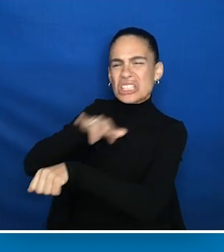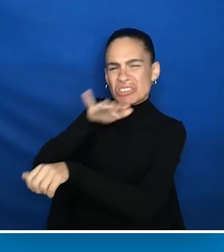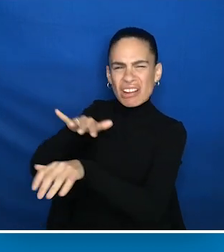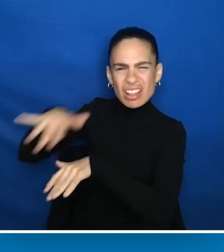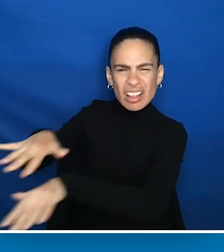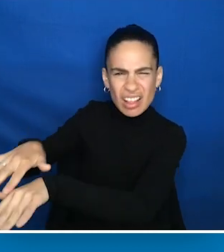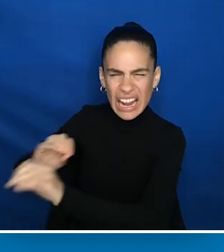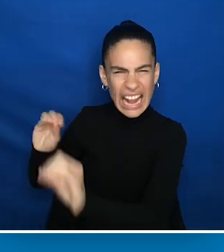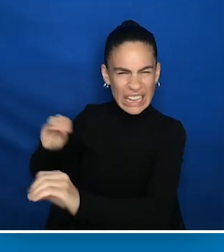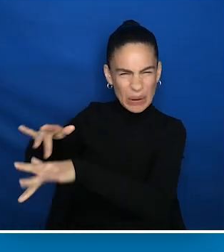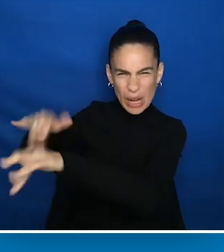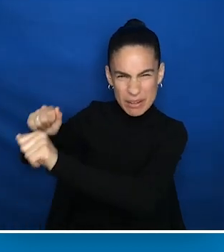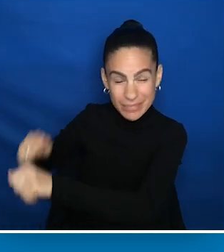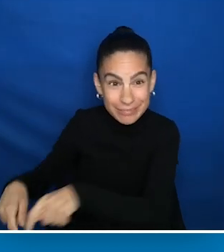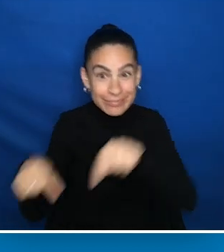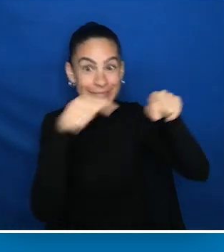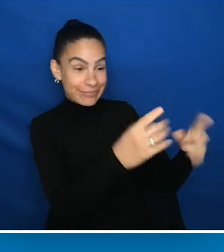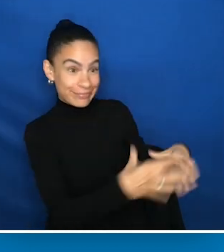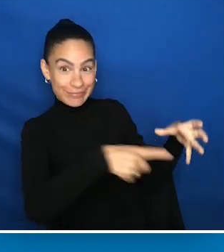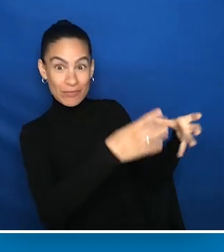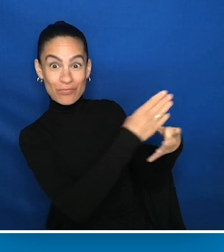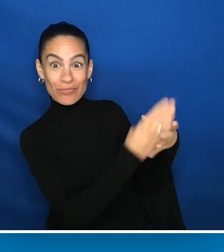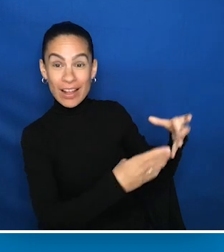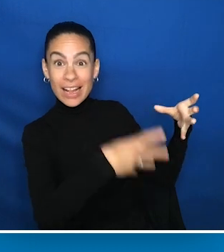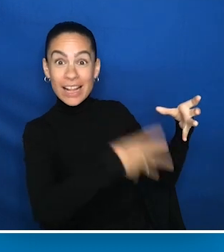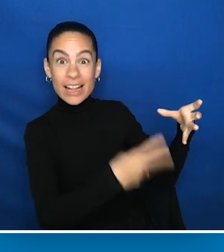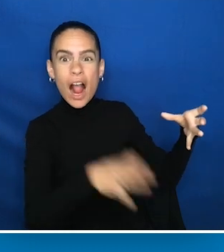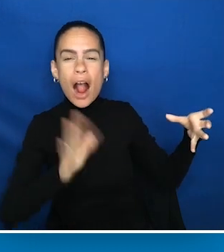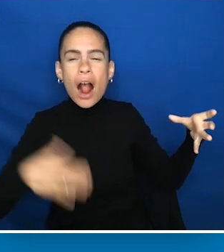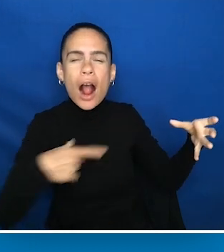but on the side of the path with the pot with the crack, wildflowers grew.